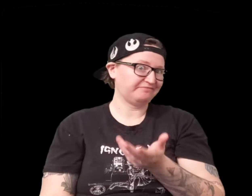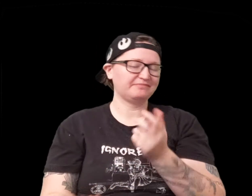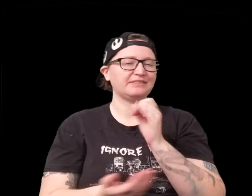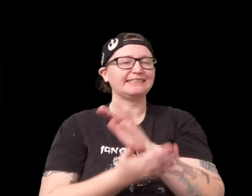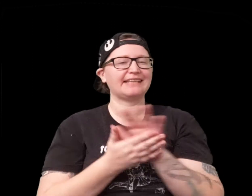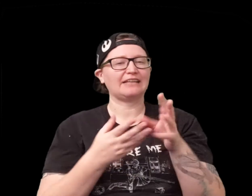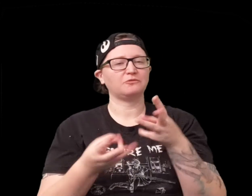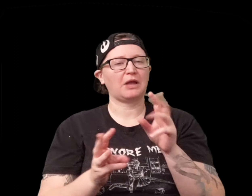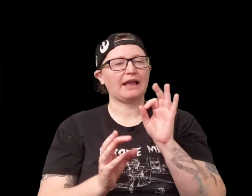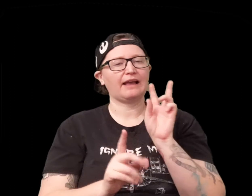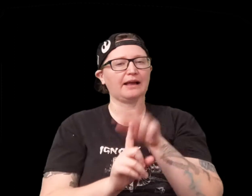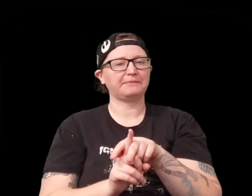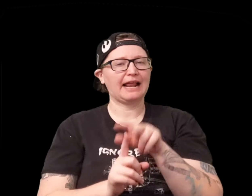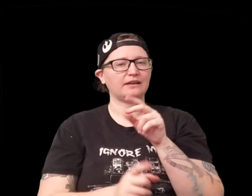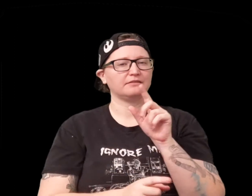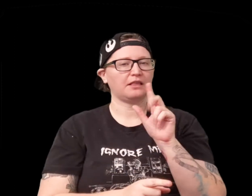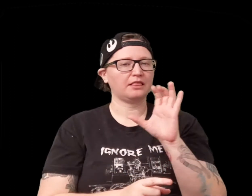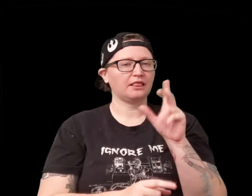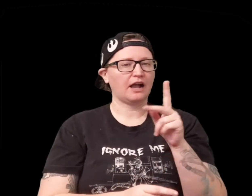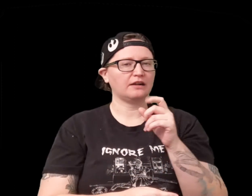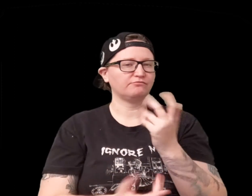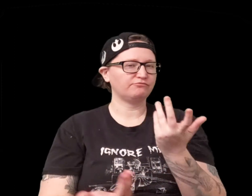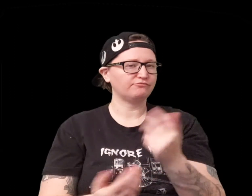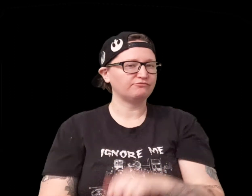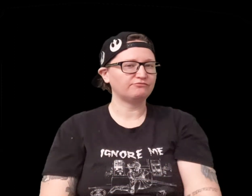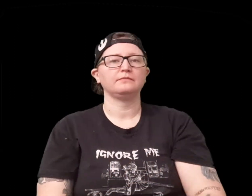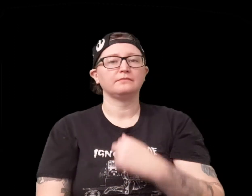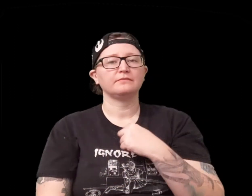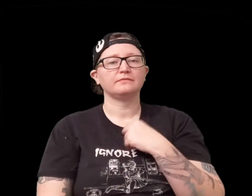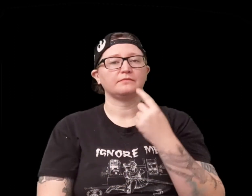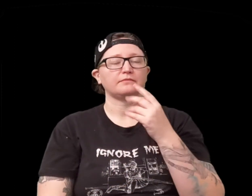sometimes you're lucky sometimes you're not but it's really nice it's a nice way to apply luck